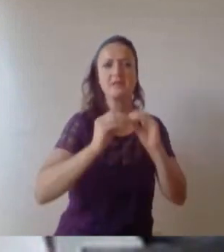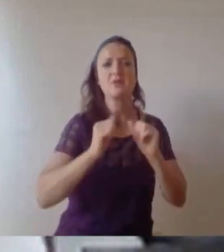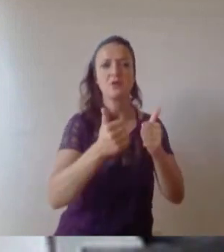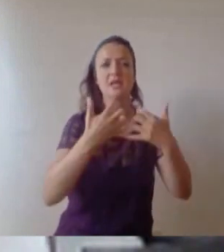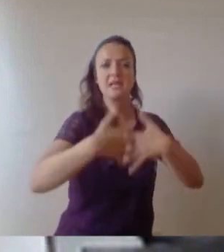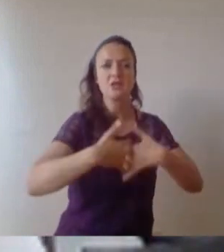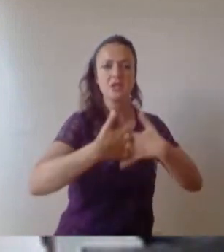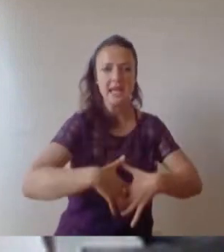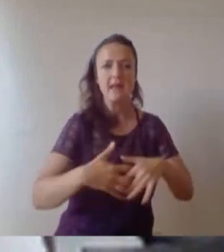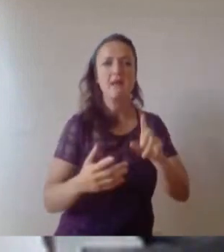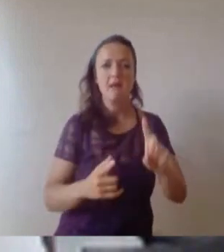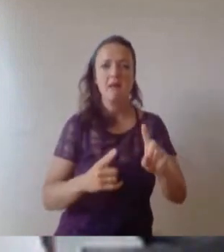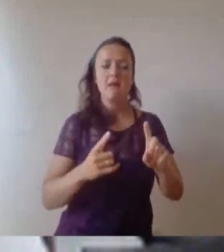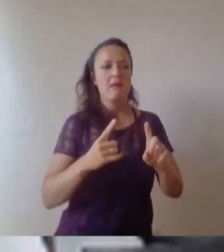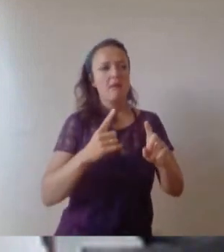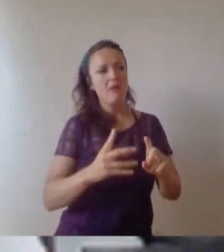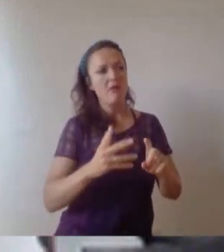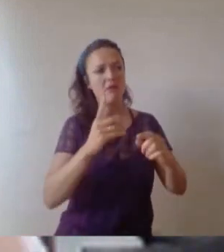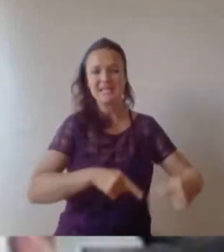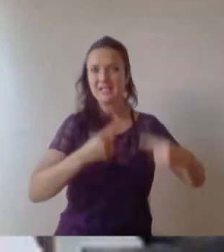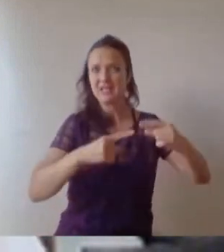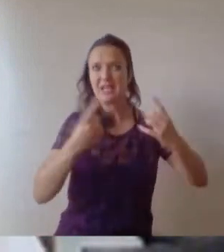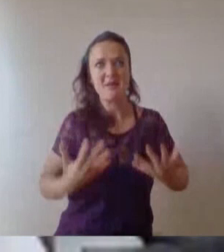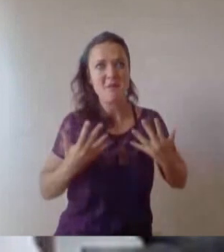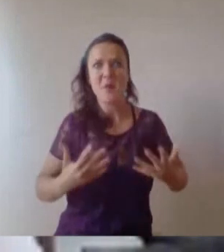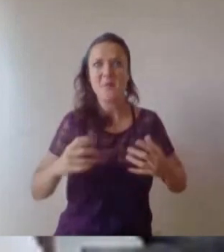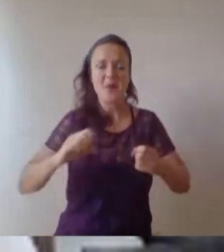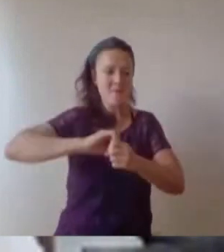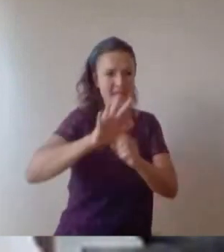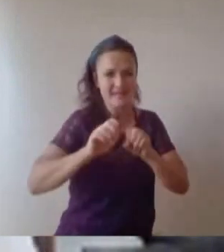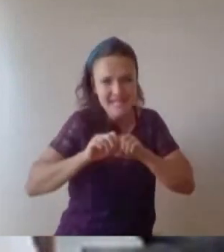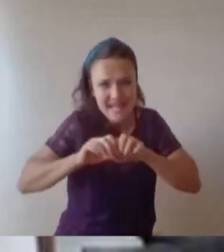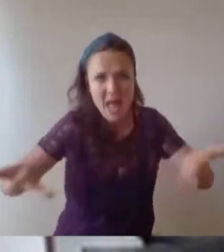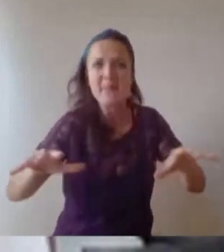from global pandemics, to a recession, to population rises, to climate change.